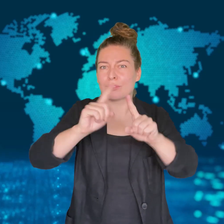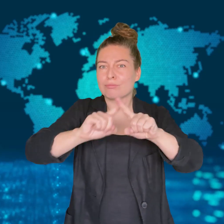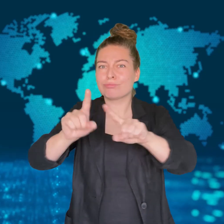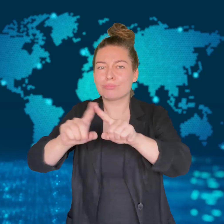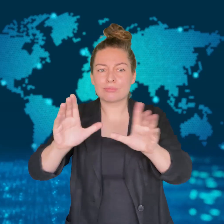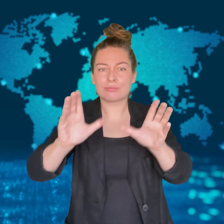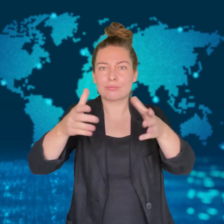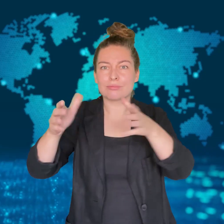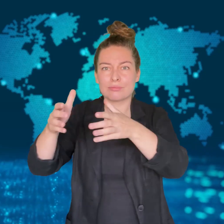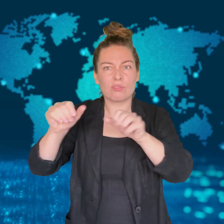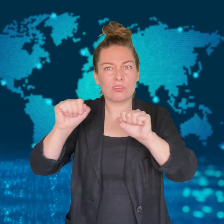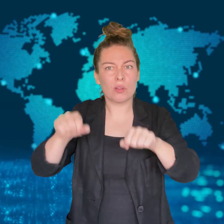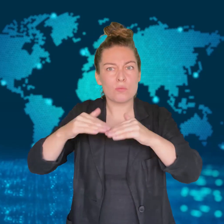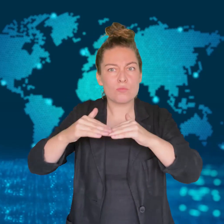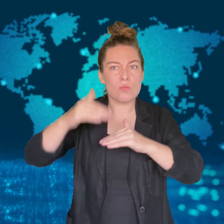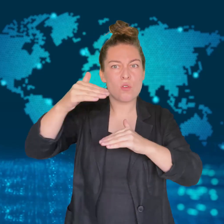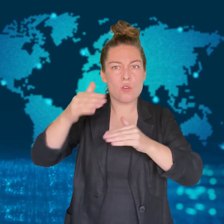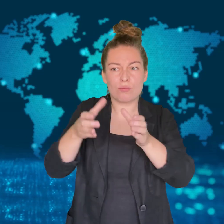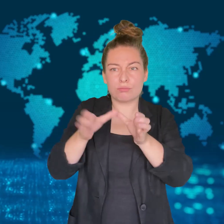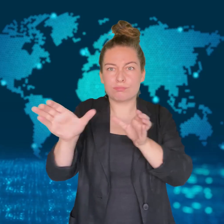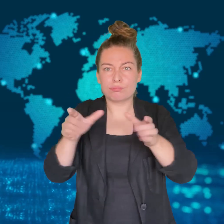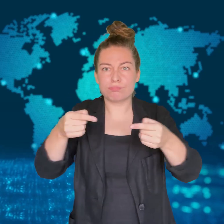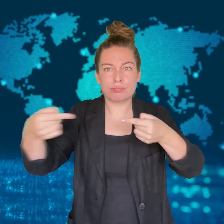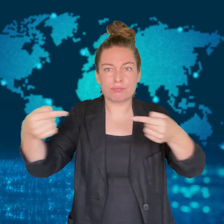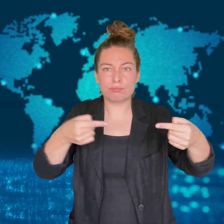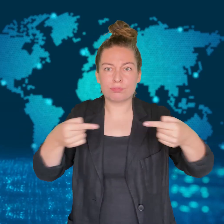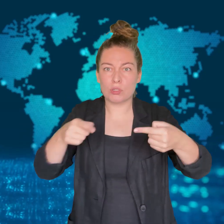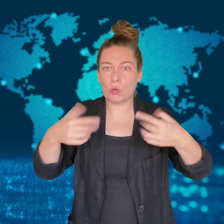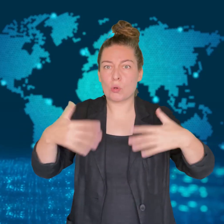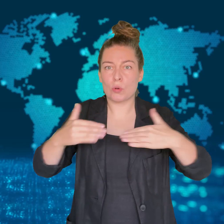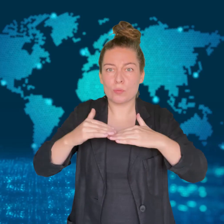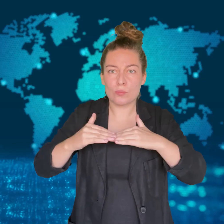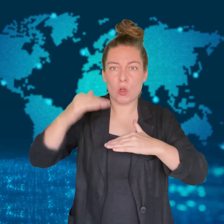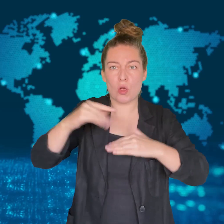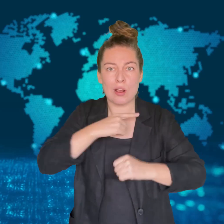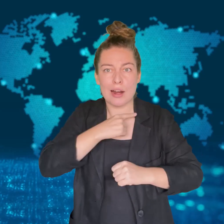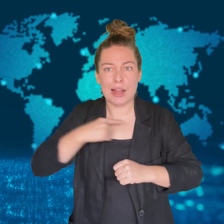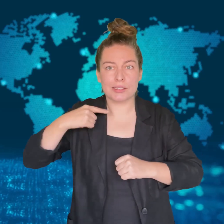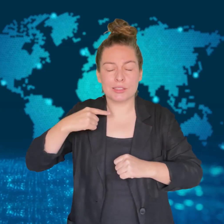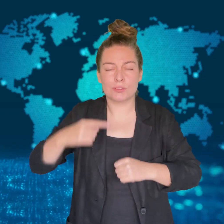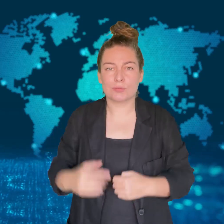even further and that it was legally risky.